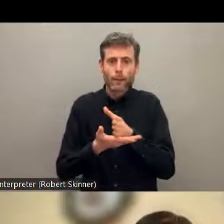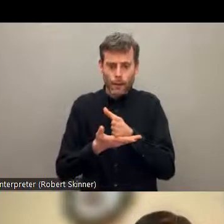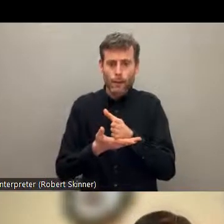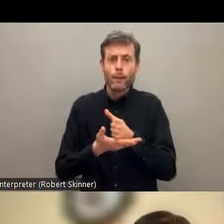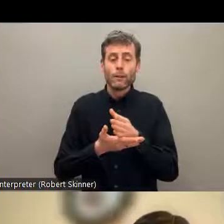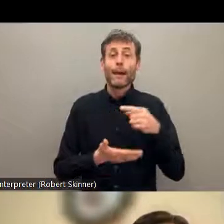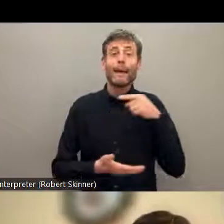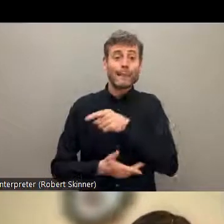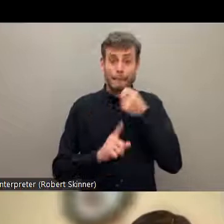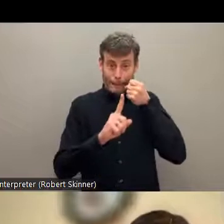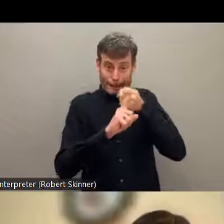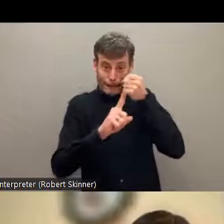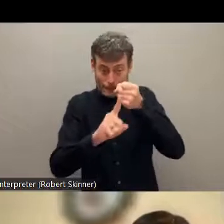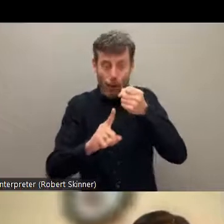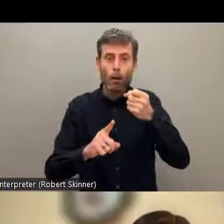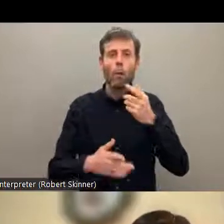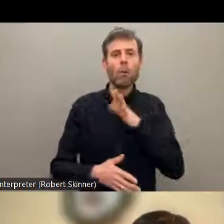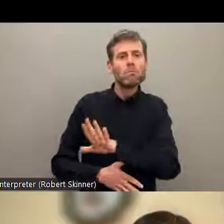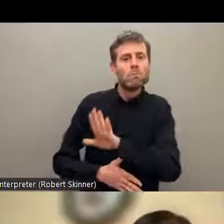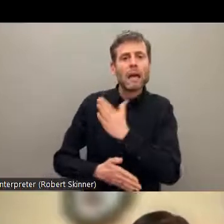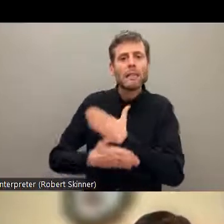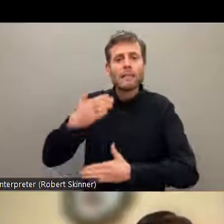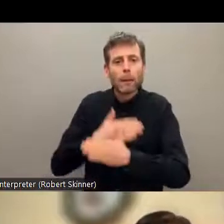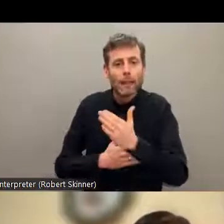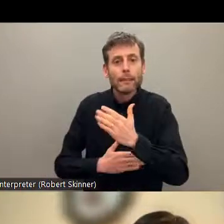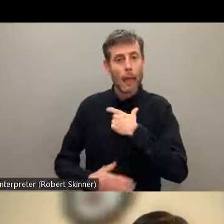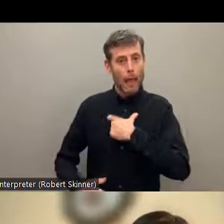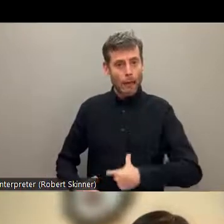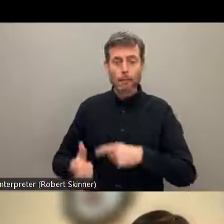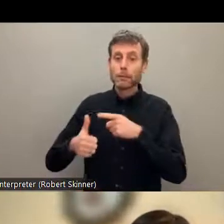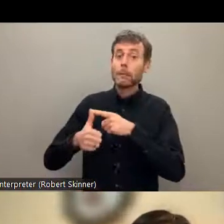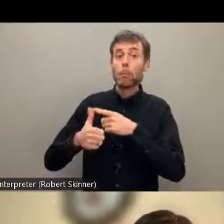when it comes to indigenous women, it is also the gender identity.